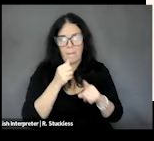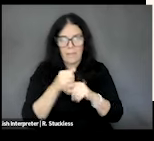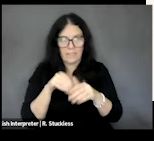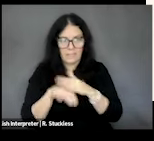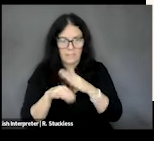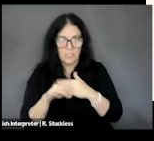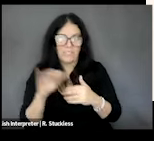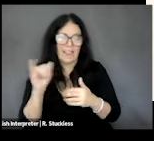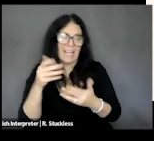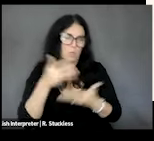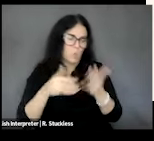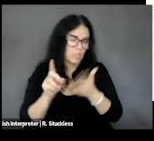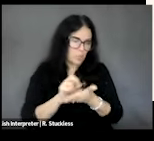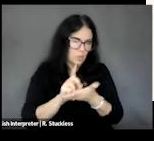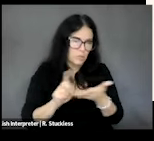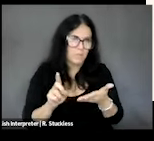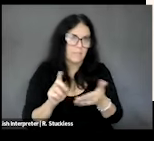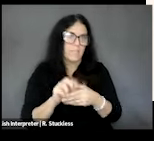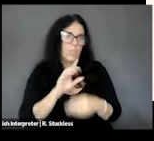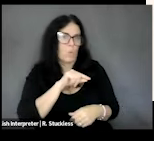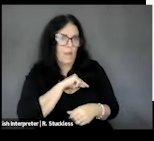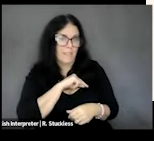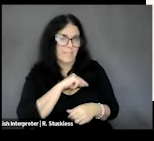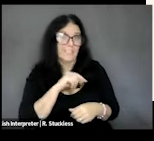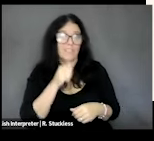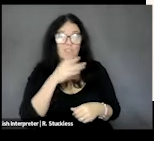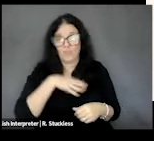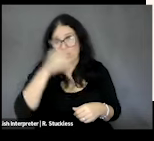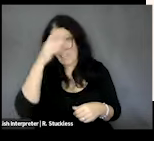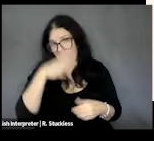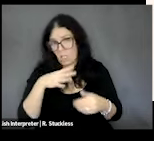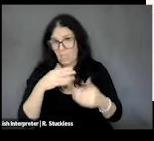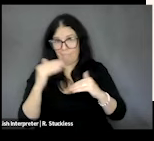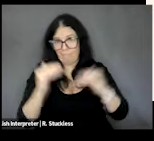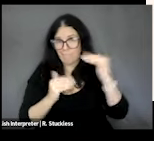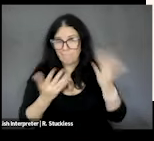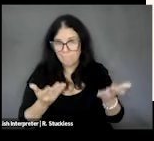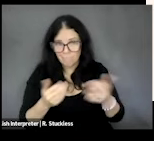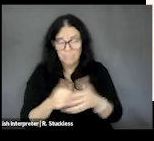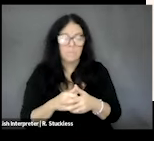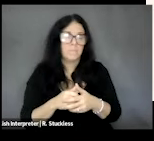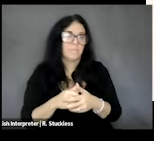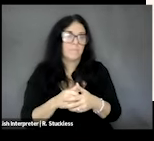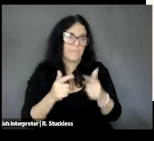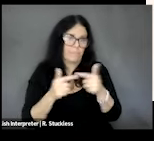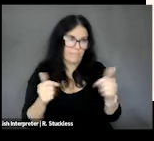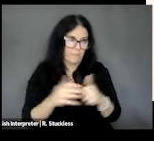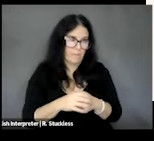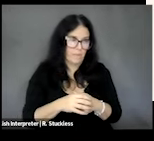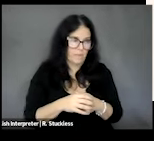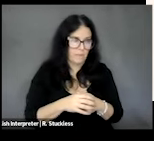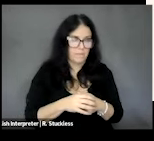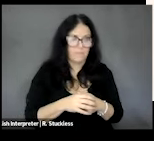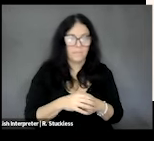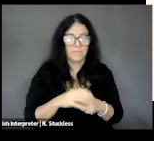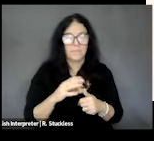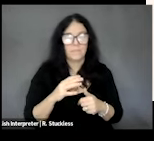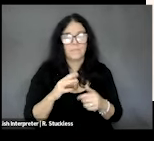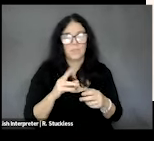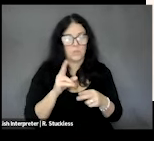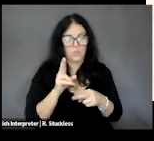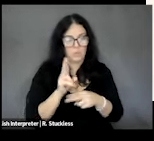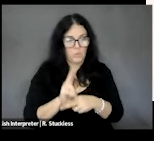discrimination, gender equality, etc, okay, and then the use of food is a socioeconomic aspect of